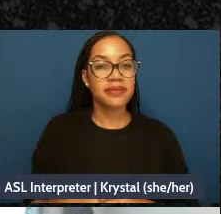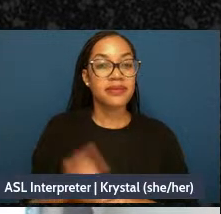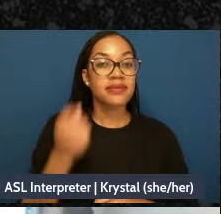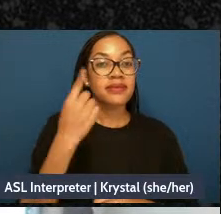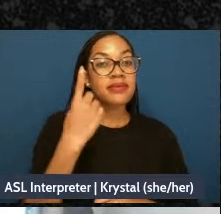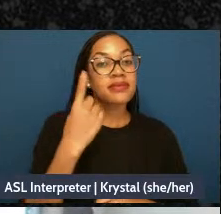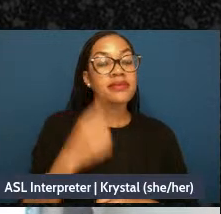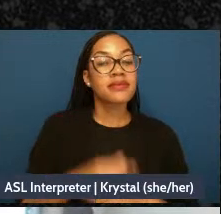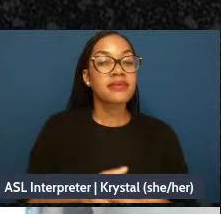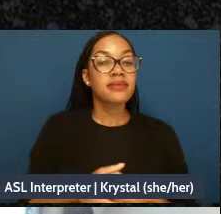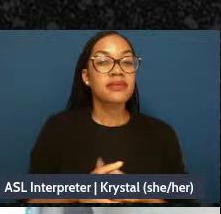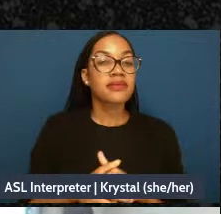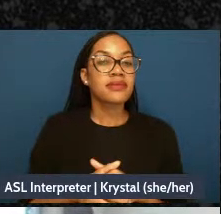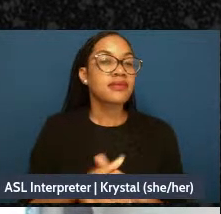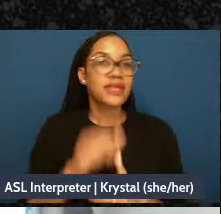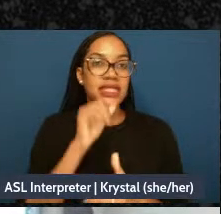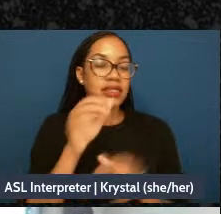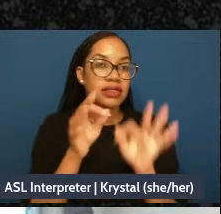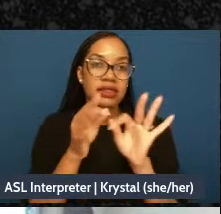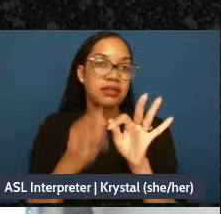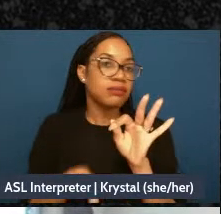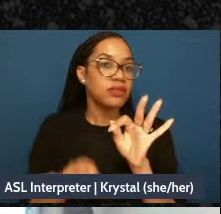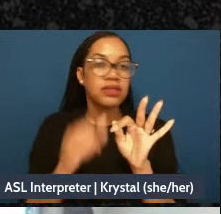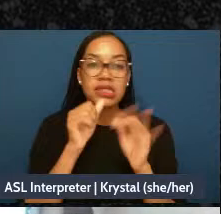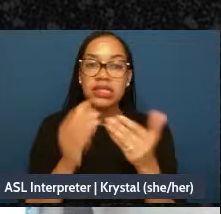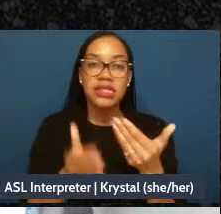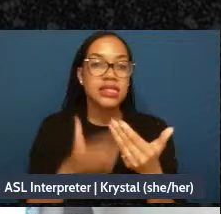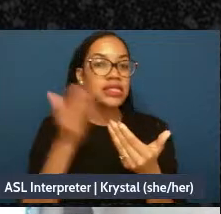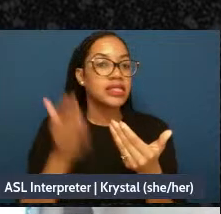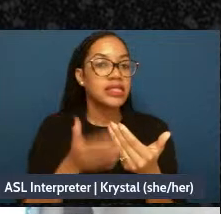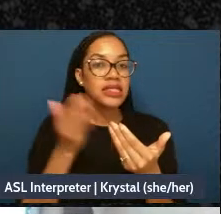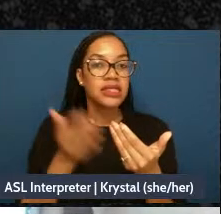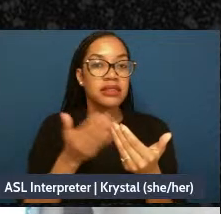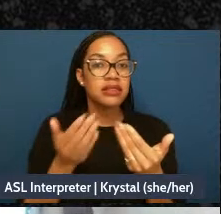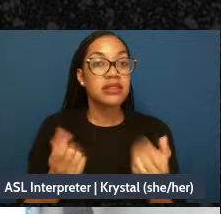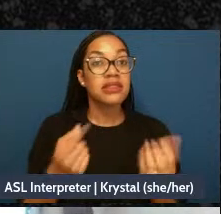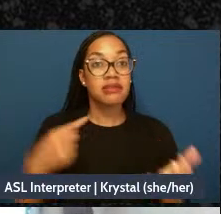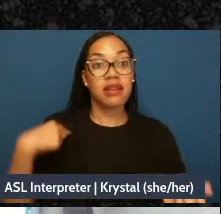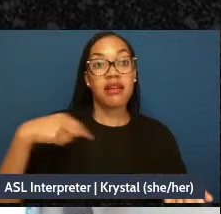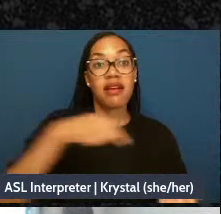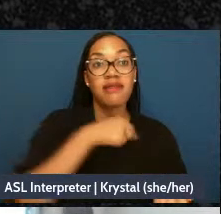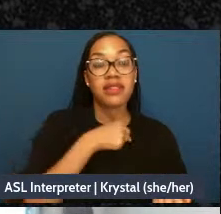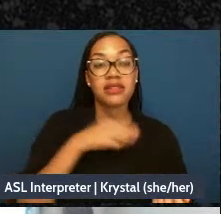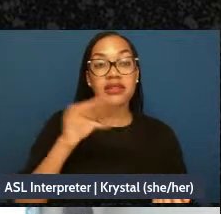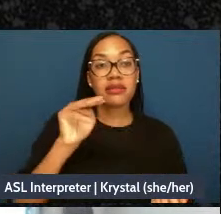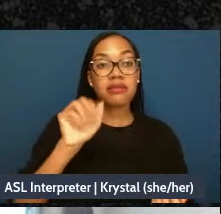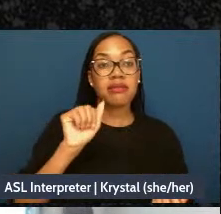a lot of us madness people folks, we're taught - and from beginning - from a very young age - how